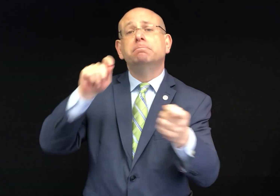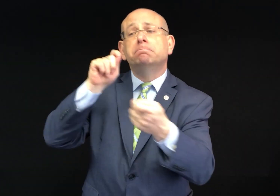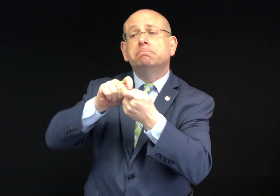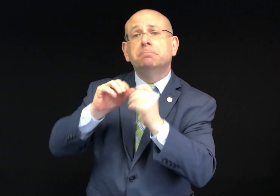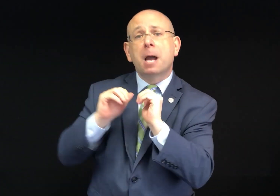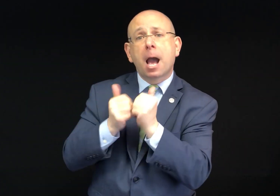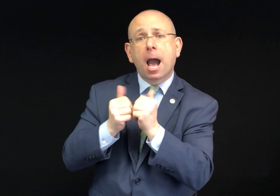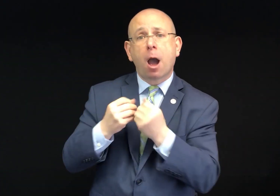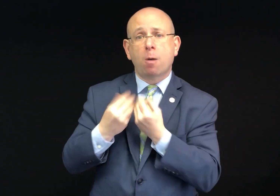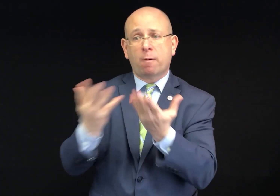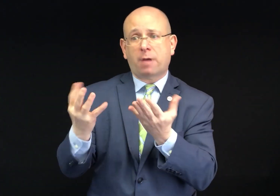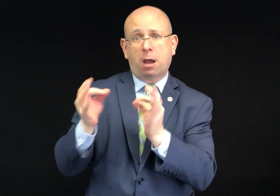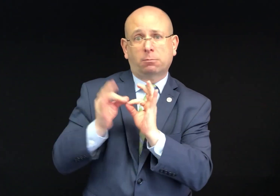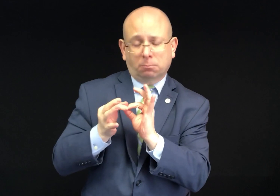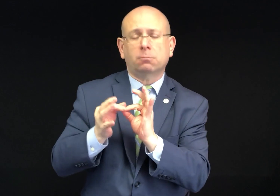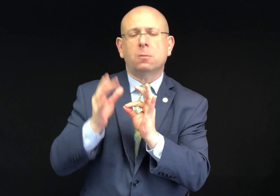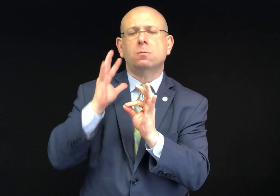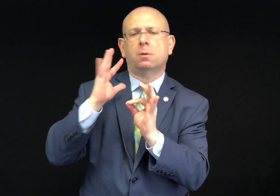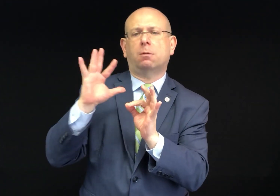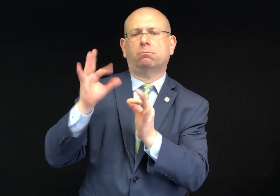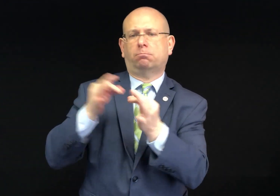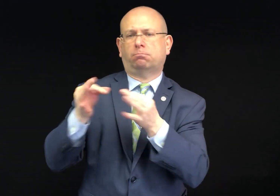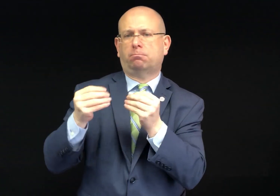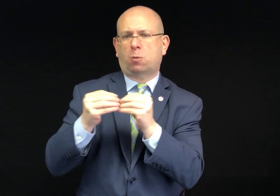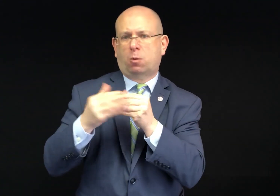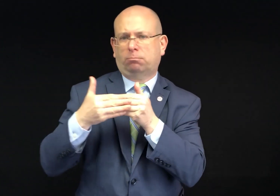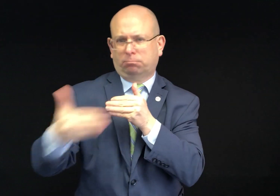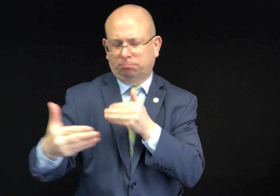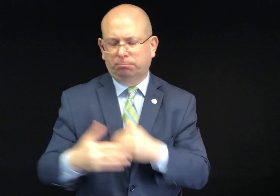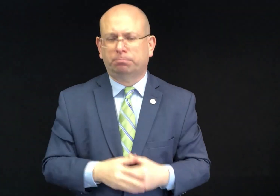How the interpreters will be provided will be explained later.